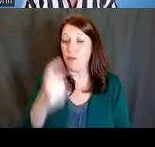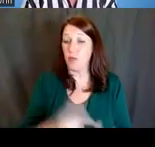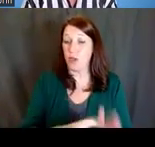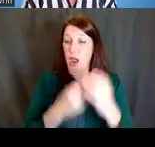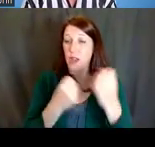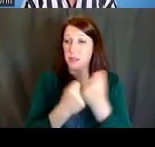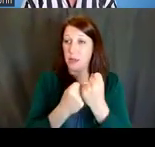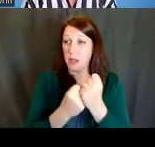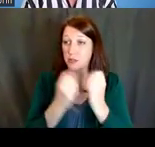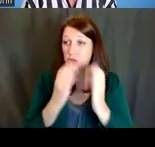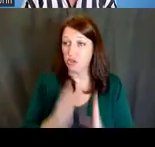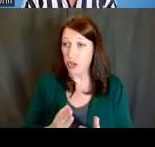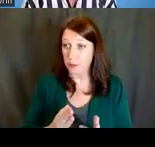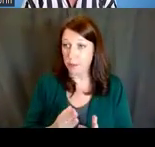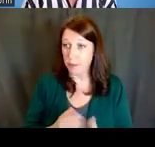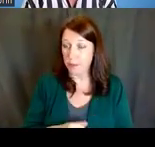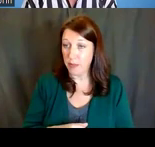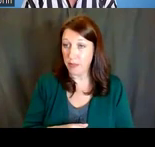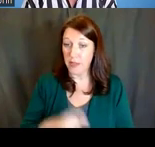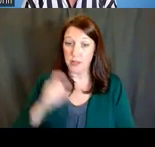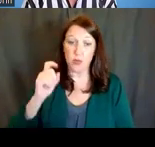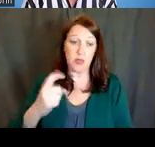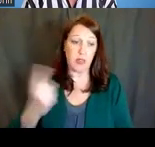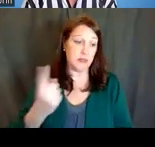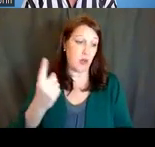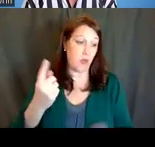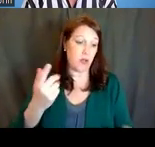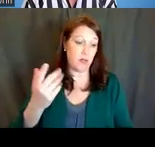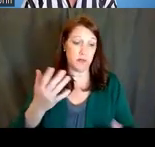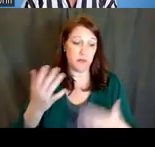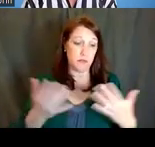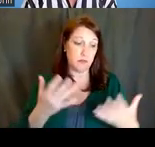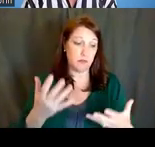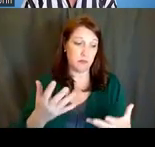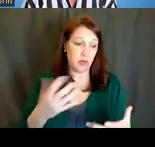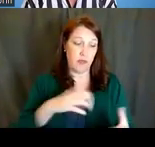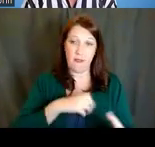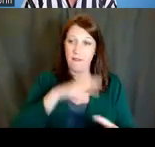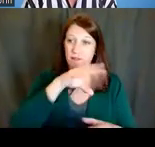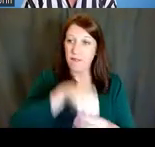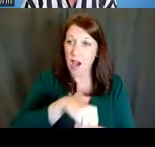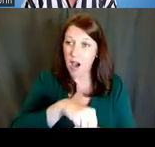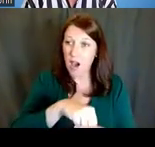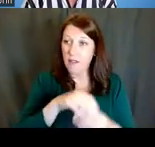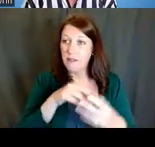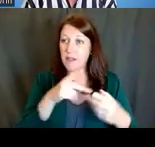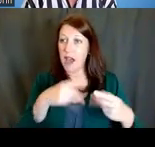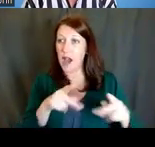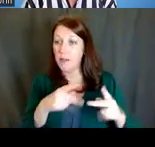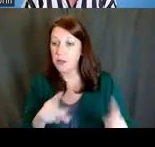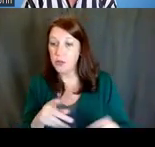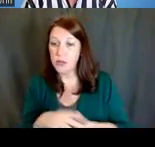that you have for someone to involve you in an opportunity such as a committee,